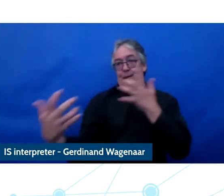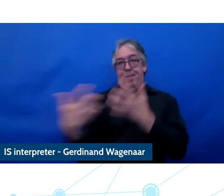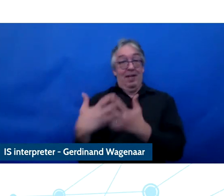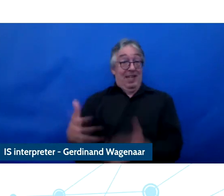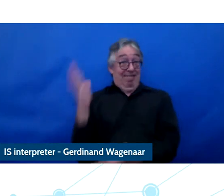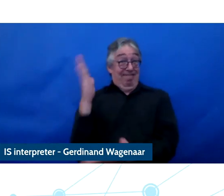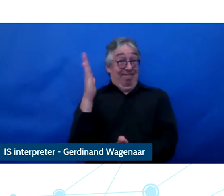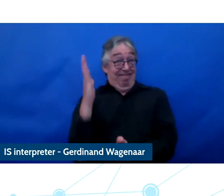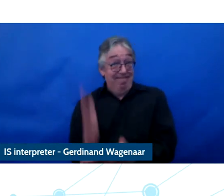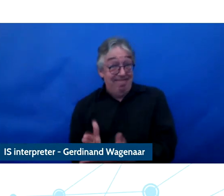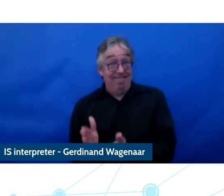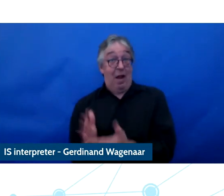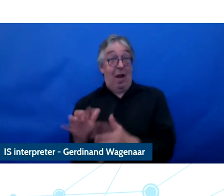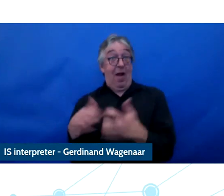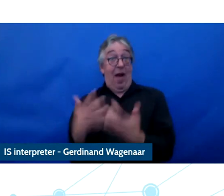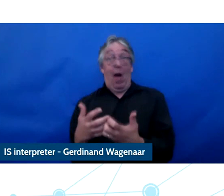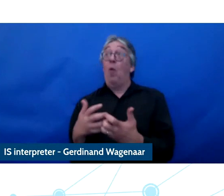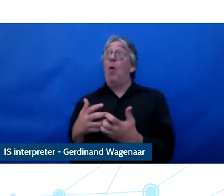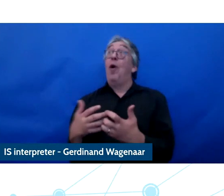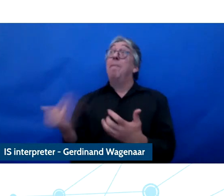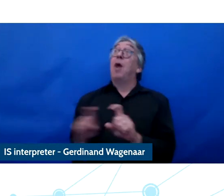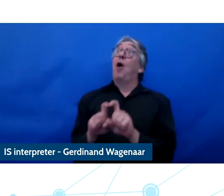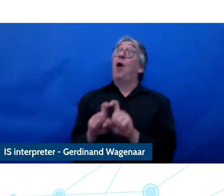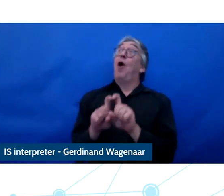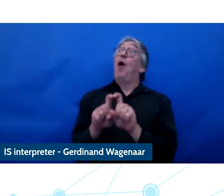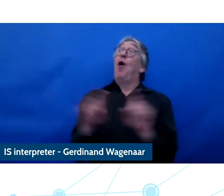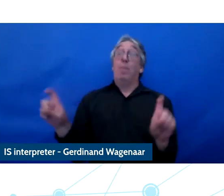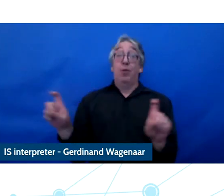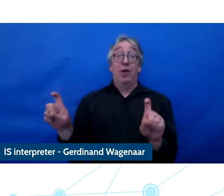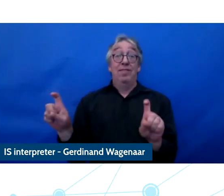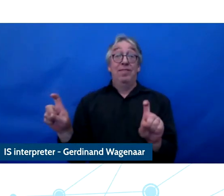using the data not because we provide it but because think observe it from others